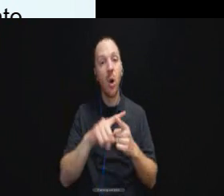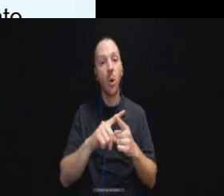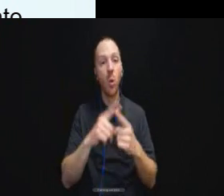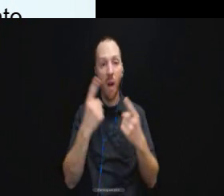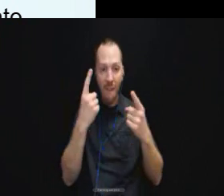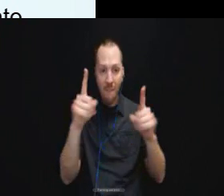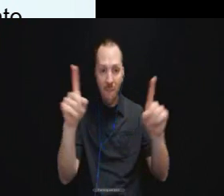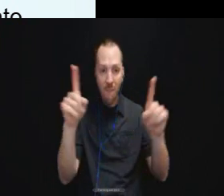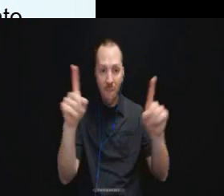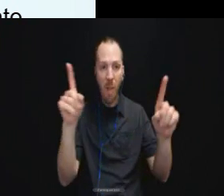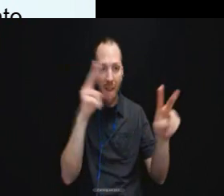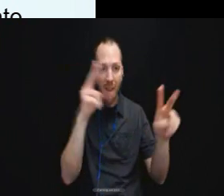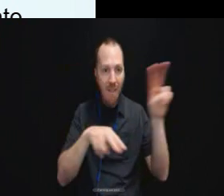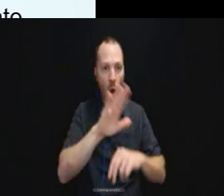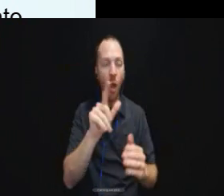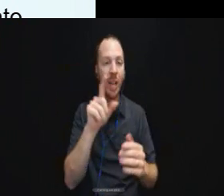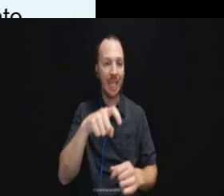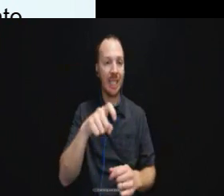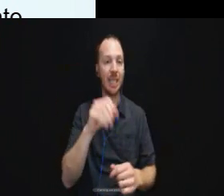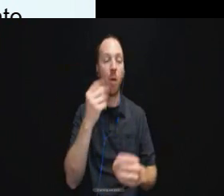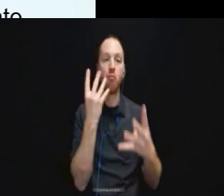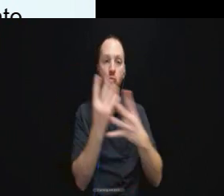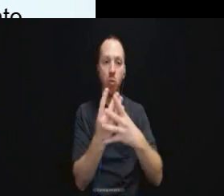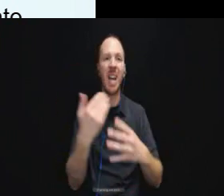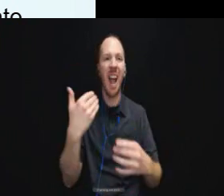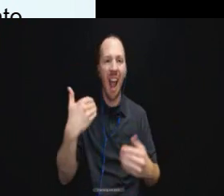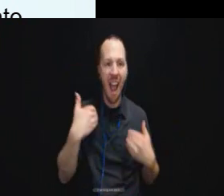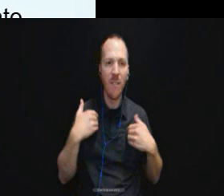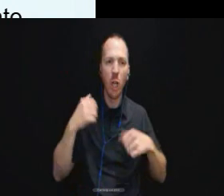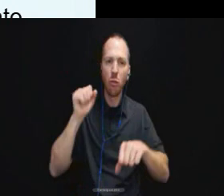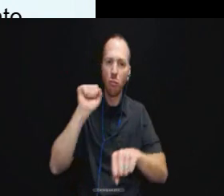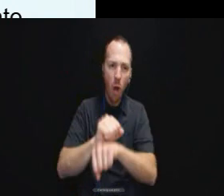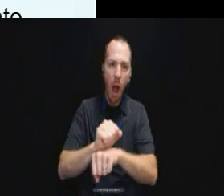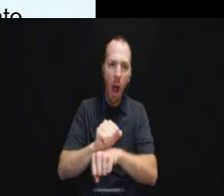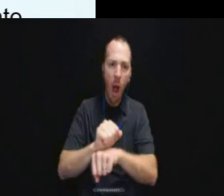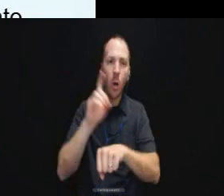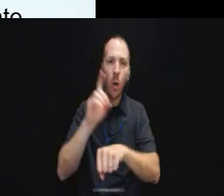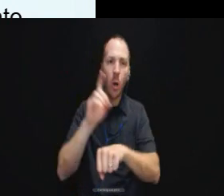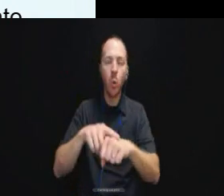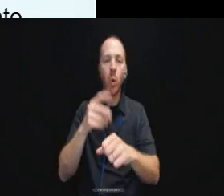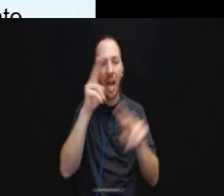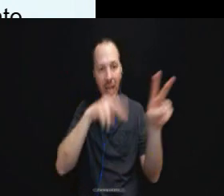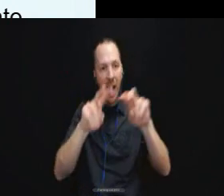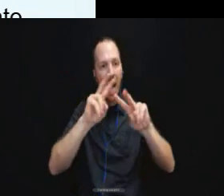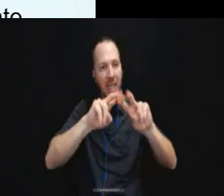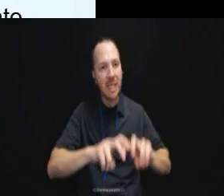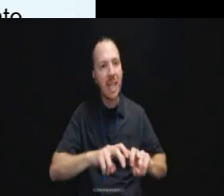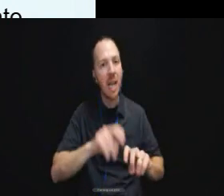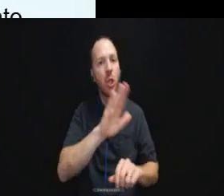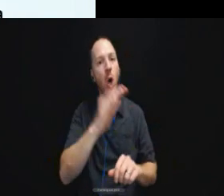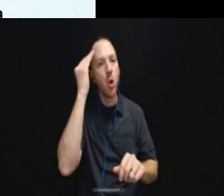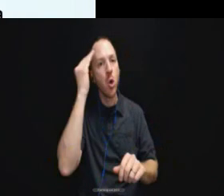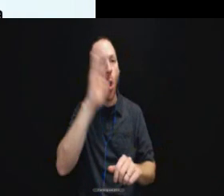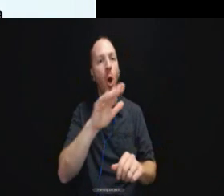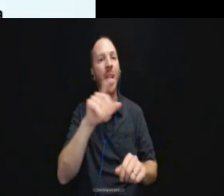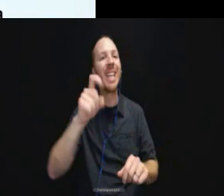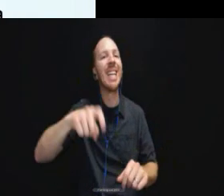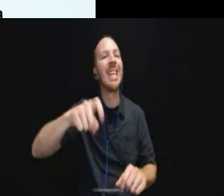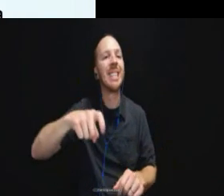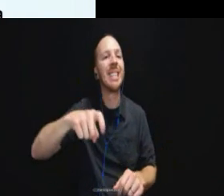And they have a duty to assess the accommodation needs of inmates with a known disability. How do we do that?